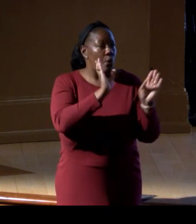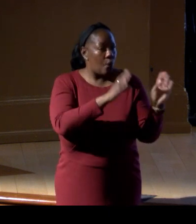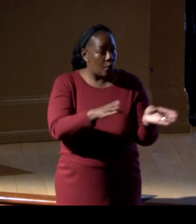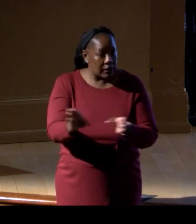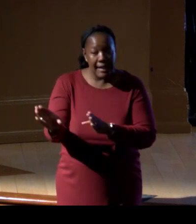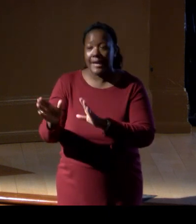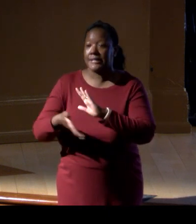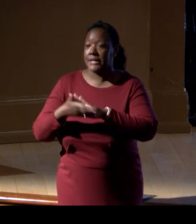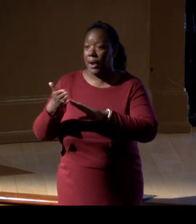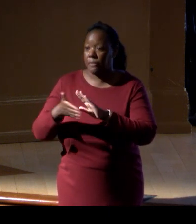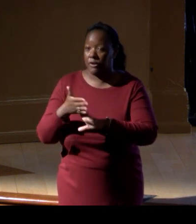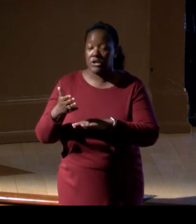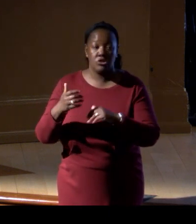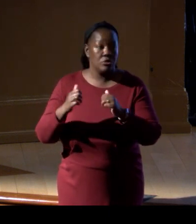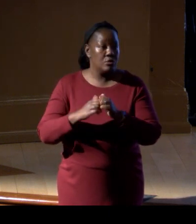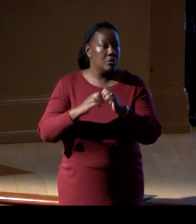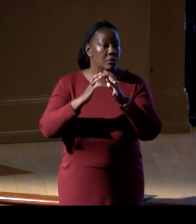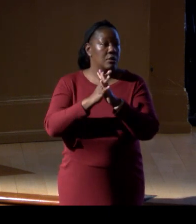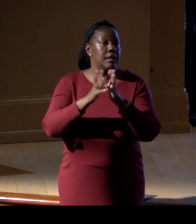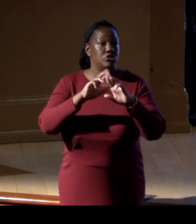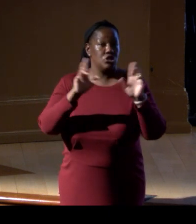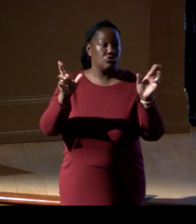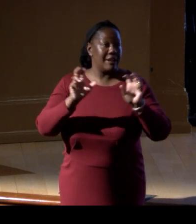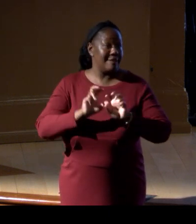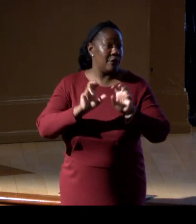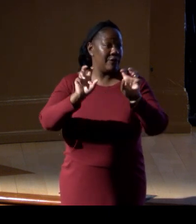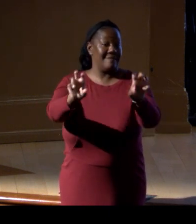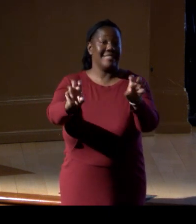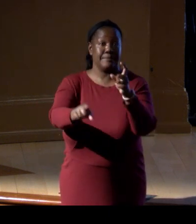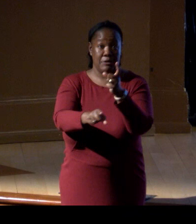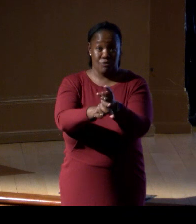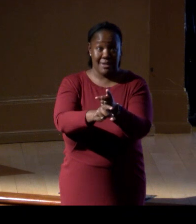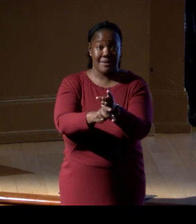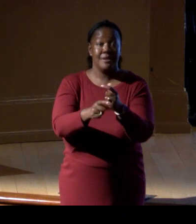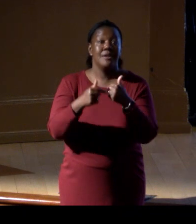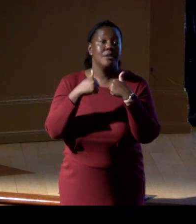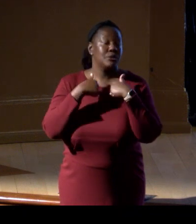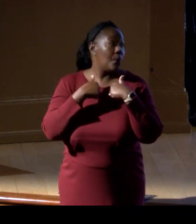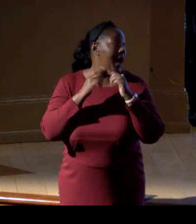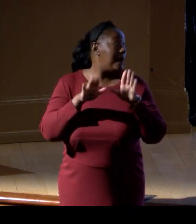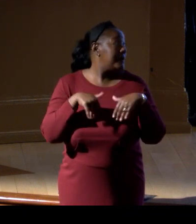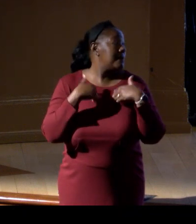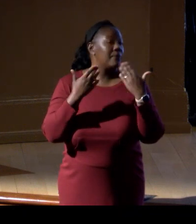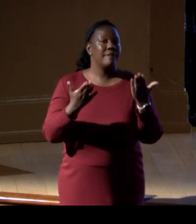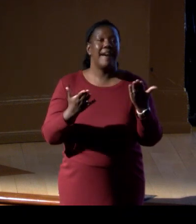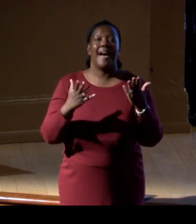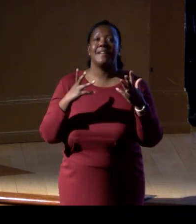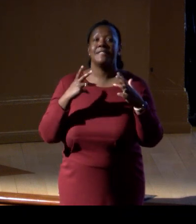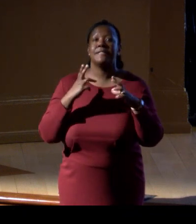and ready for investment, which is fantastic, right? Okay, so I'm going to provide the user perspective here, right?